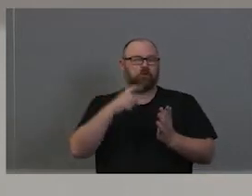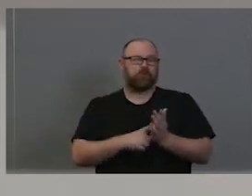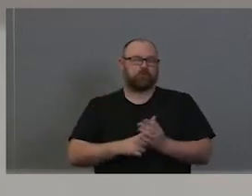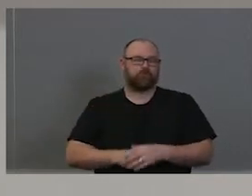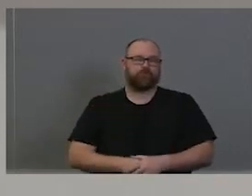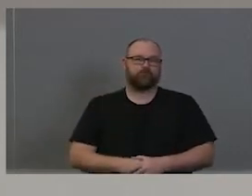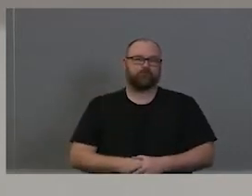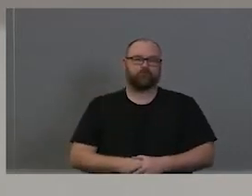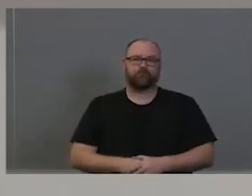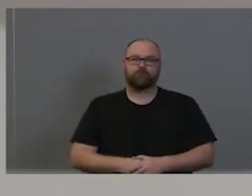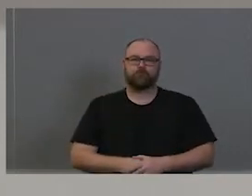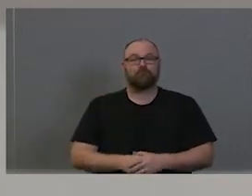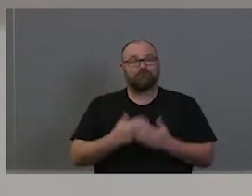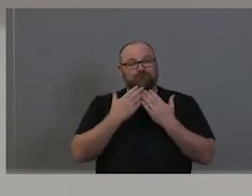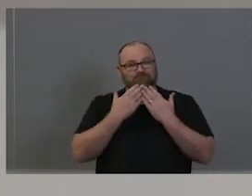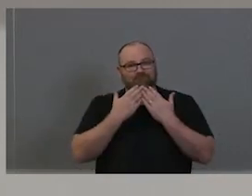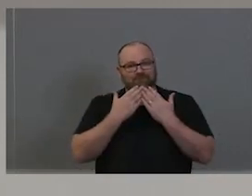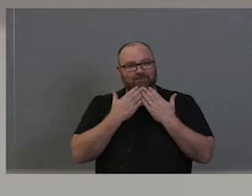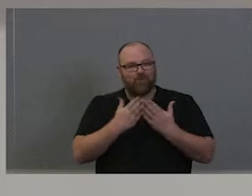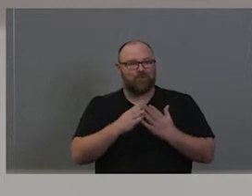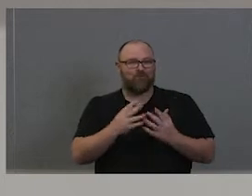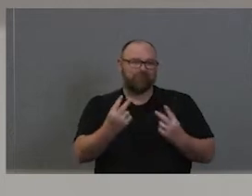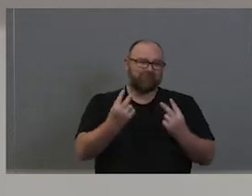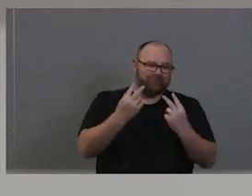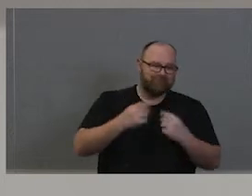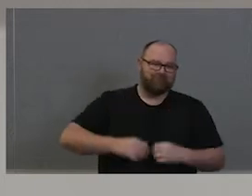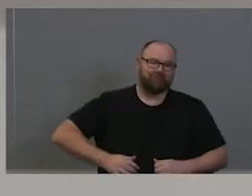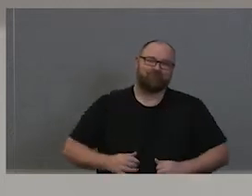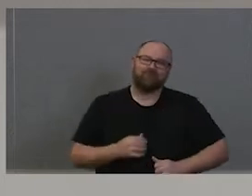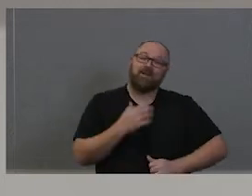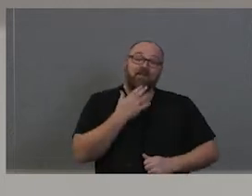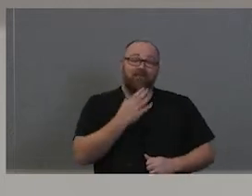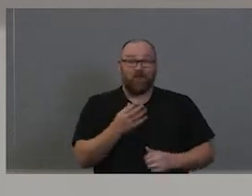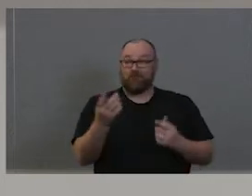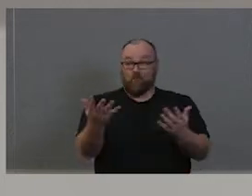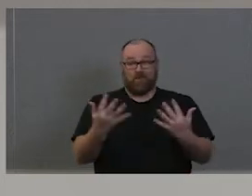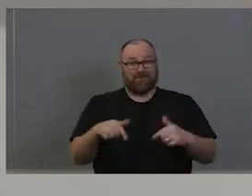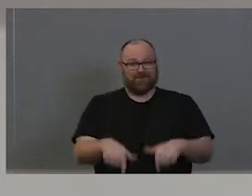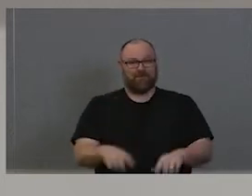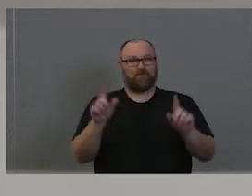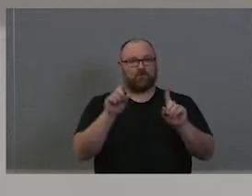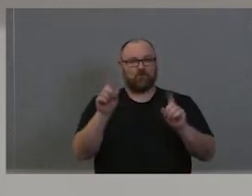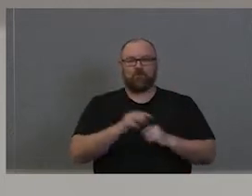Thank you very much for indulging me in this. Thank you very much for coming today. Toda we're going to be showing you a couple